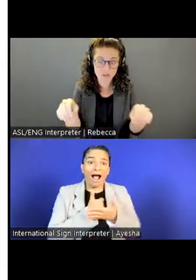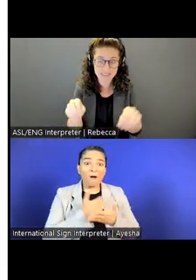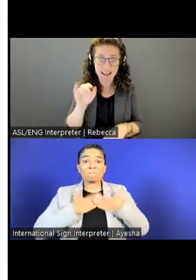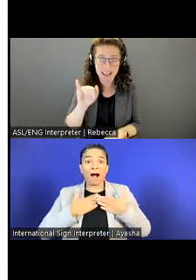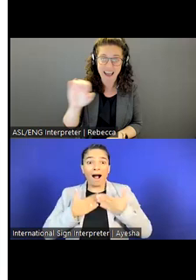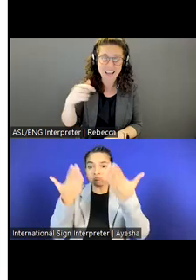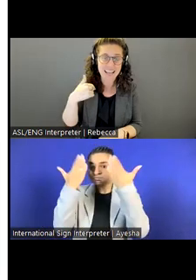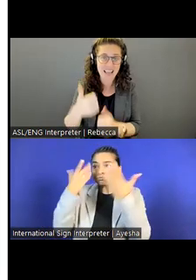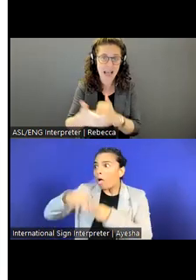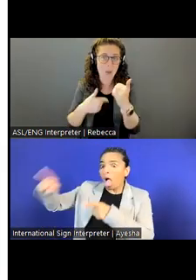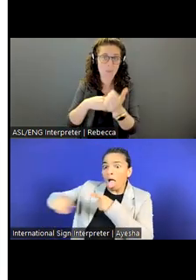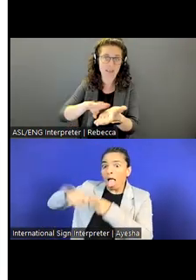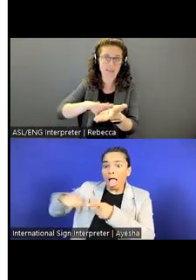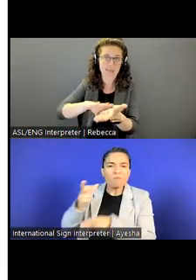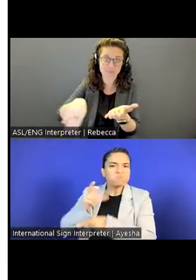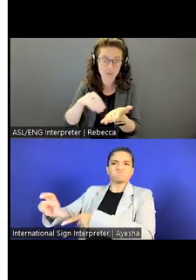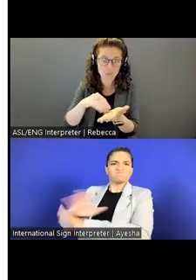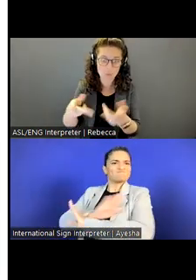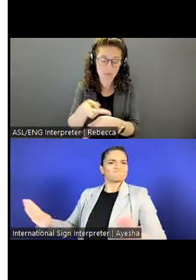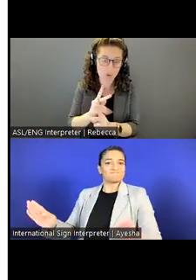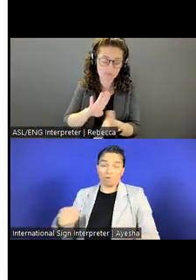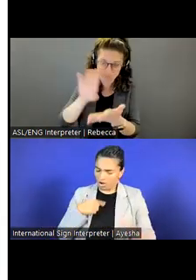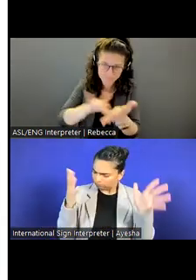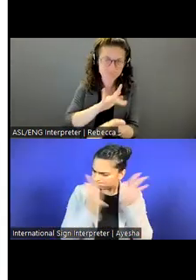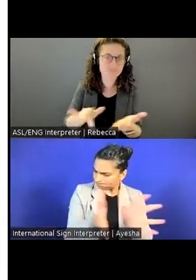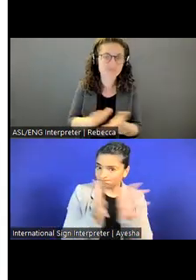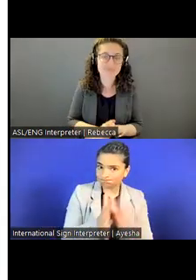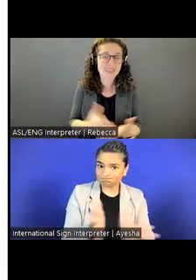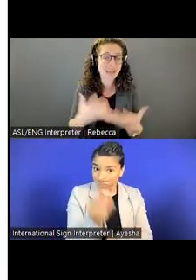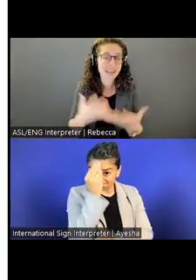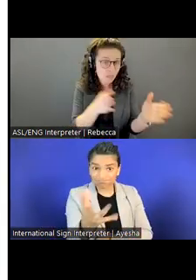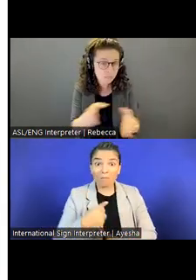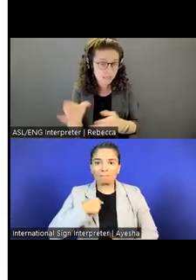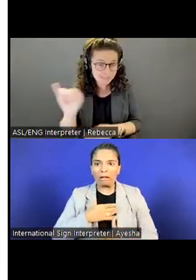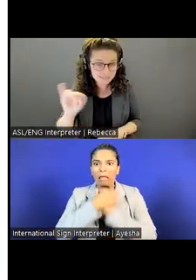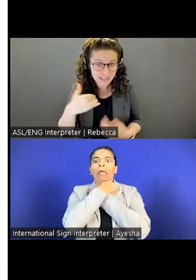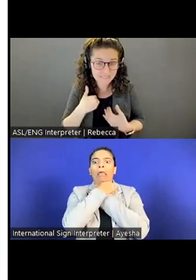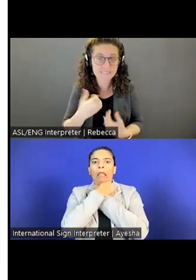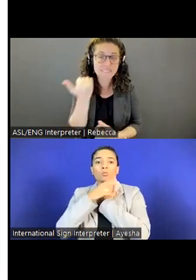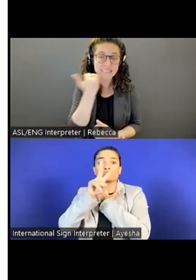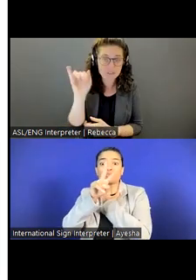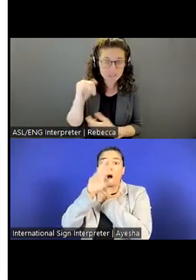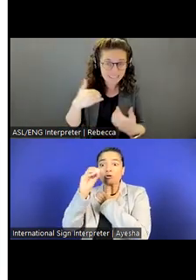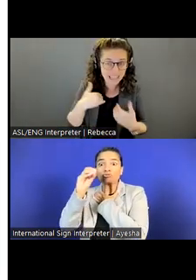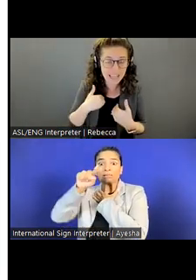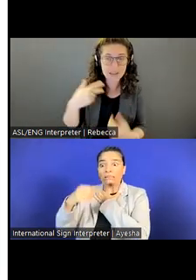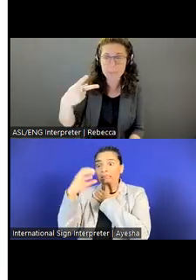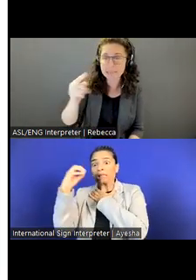They have a great health plan, dental plan, paid time off is fantastic!